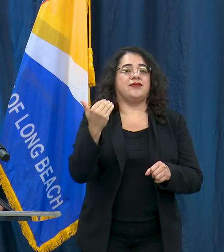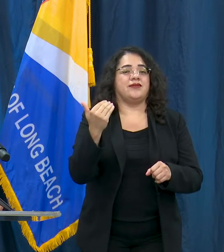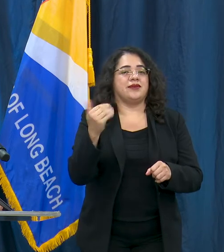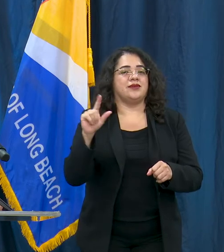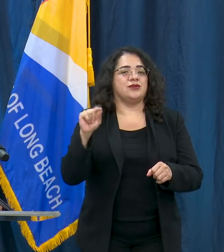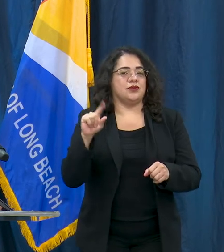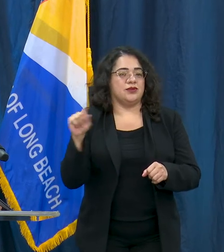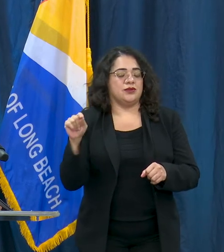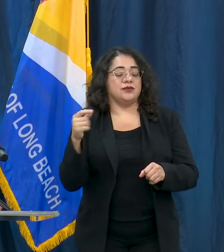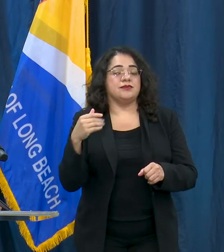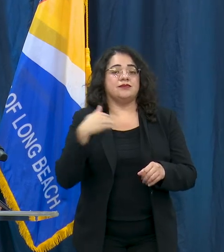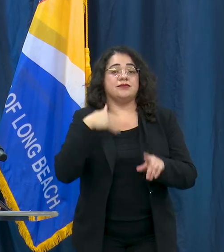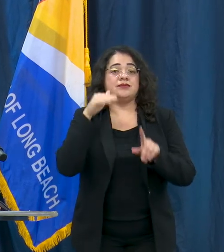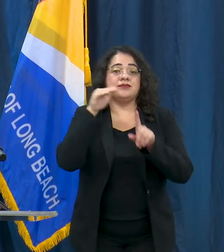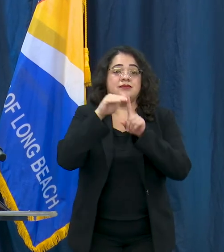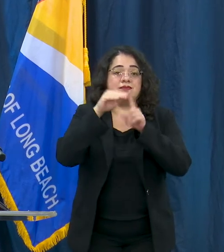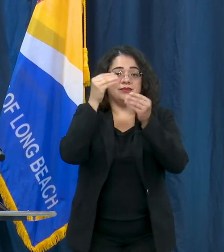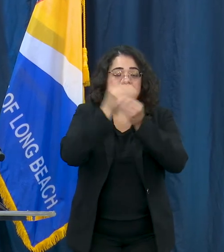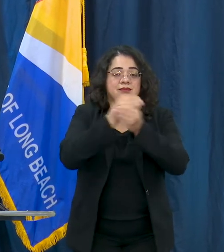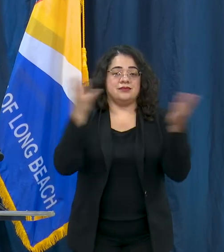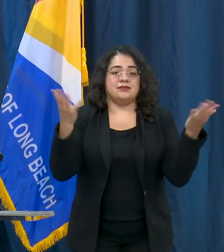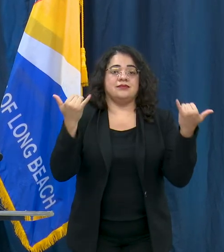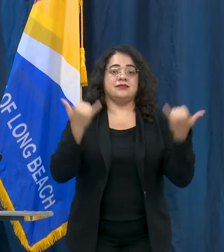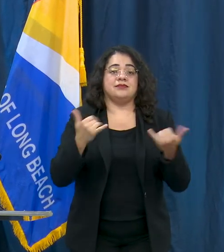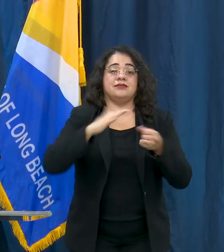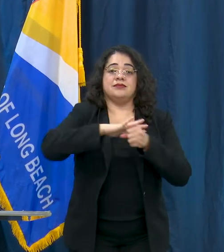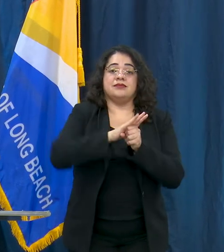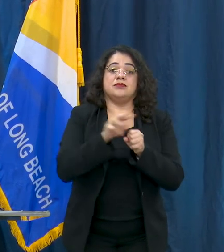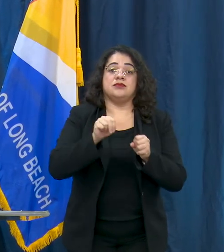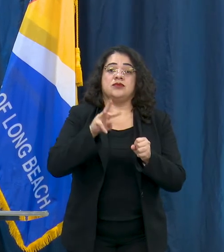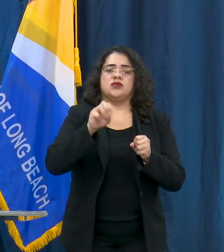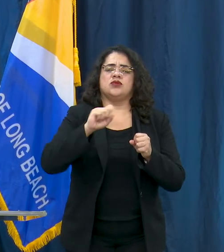doing our community and press briefings twice a week so that'll be